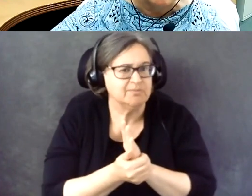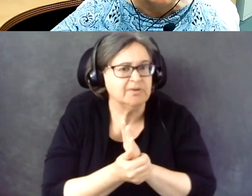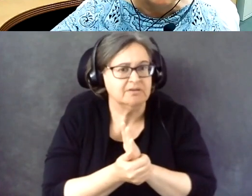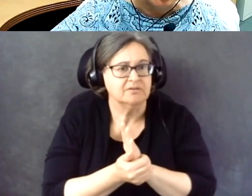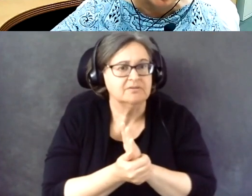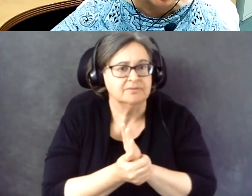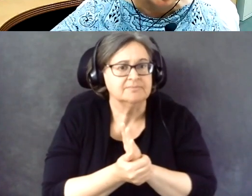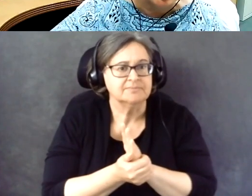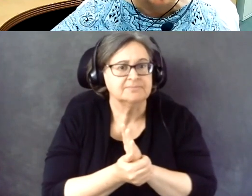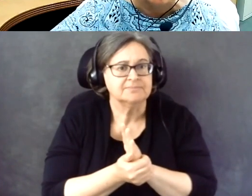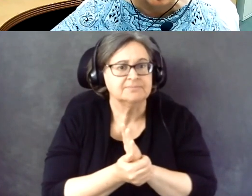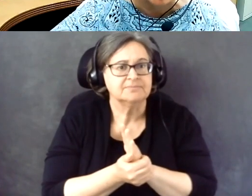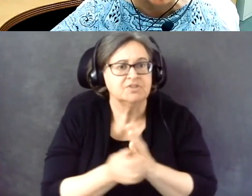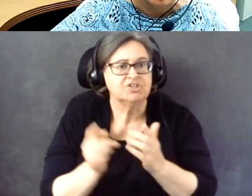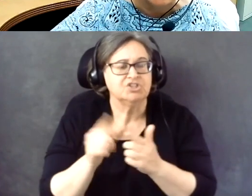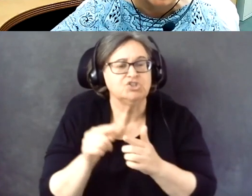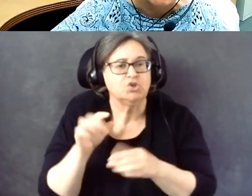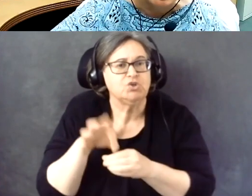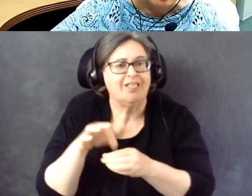to your jurisdiction, to your elections office.